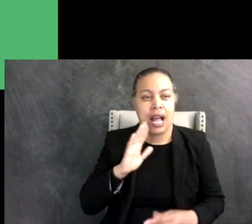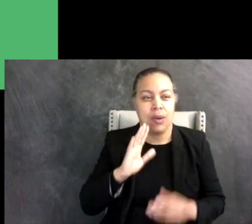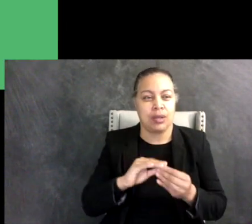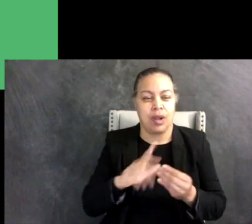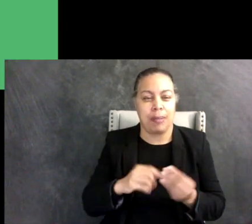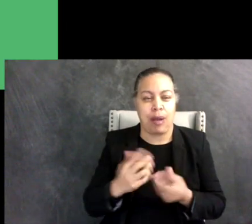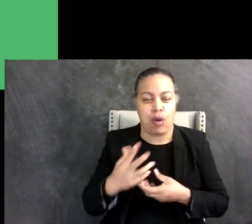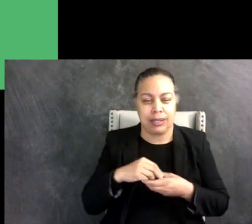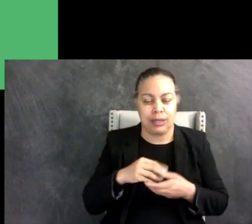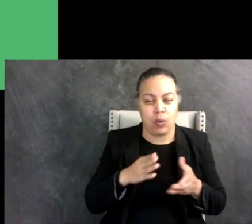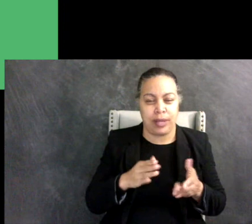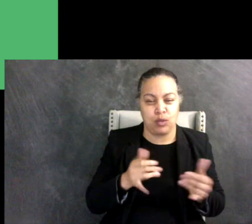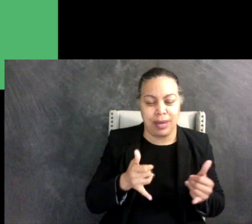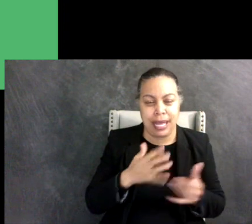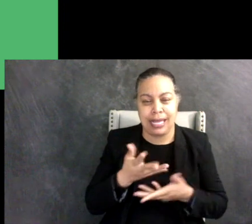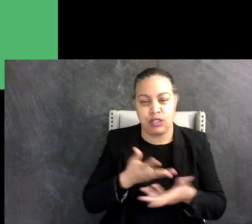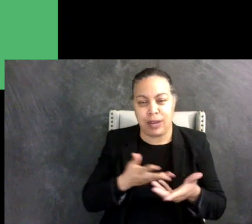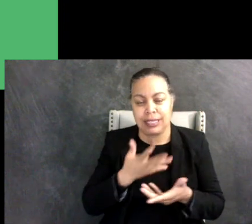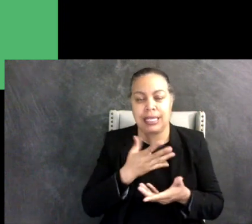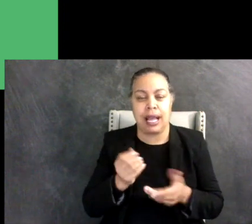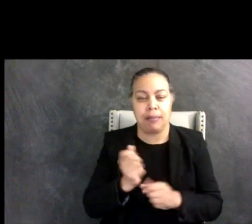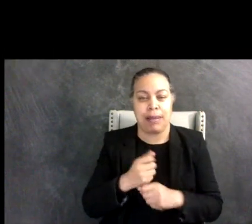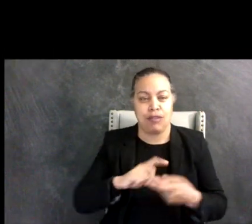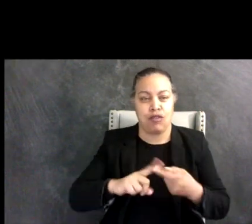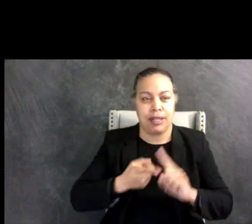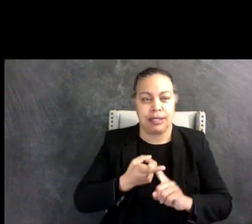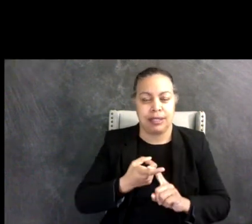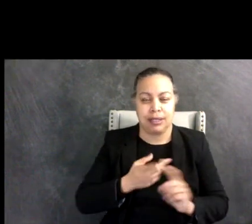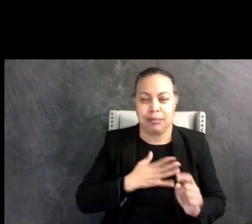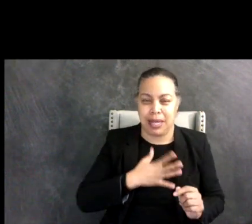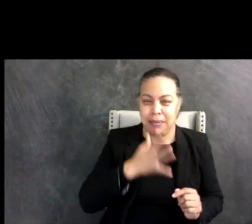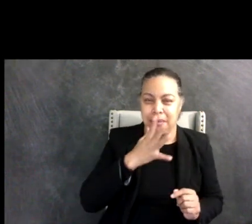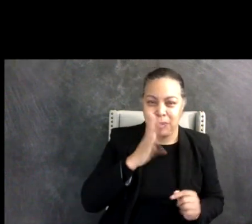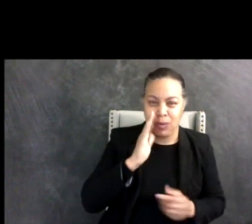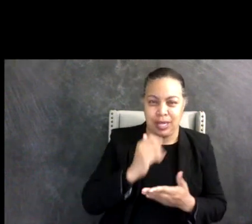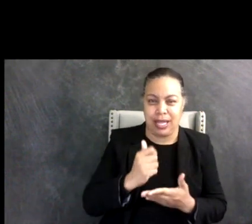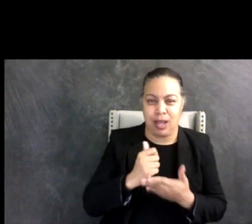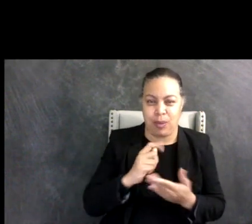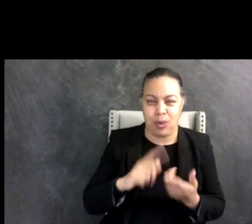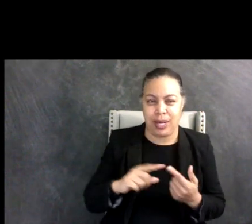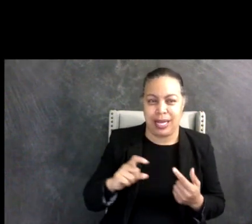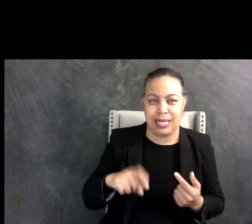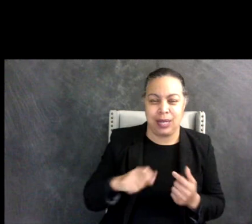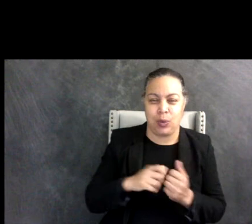Interacting and Making Friends.' My mom is going to be helping me when needed with this presentation